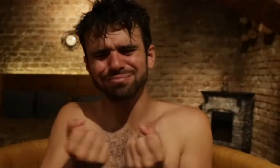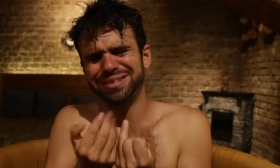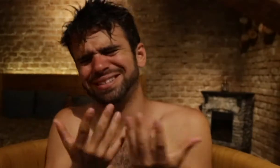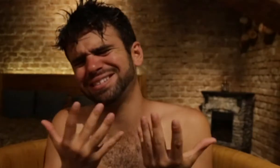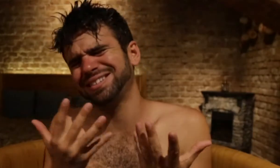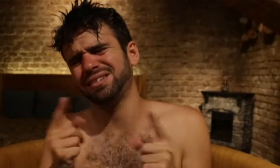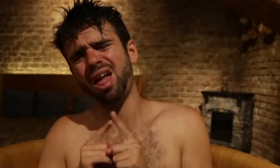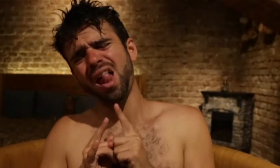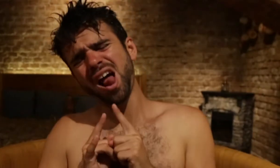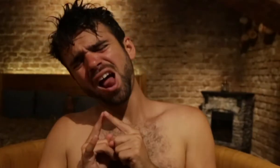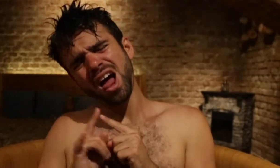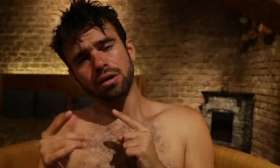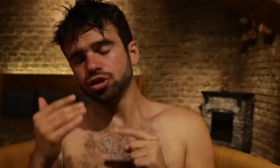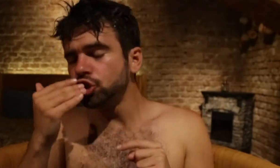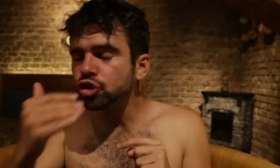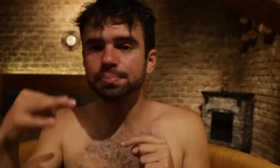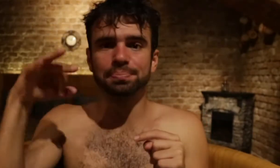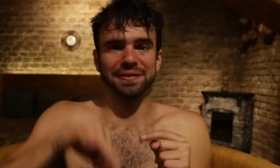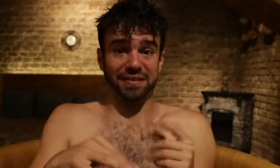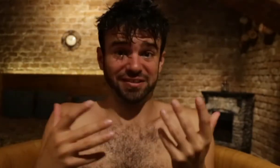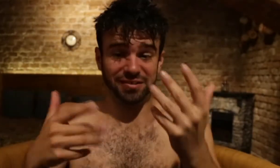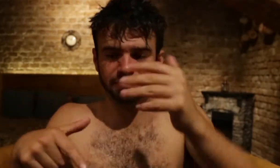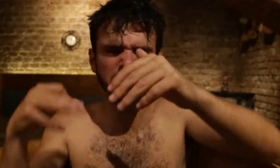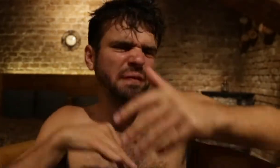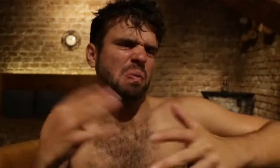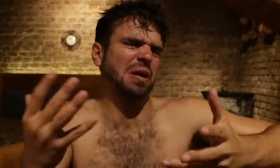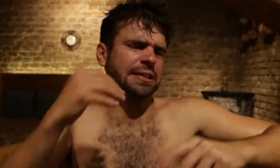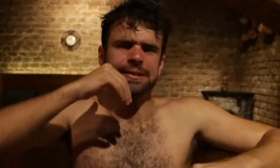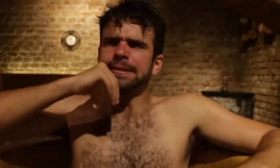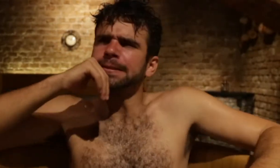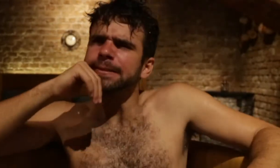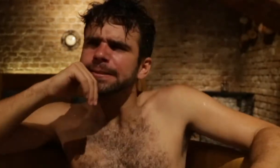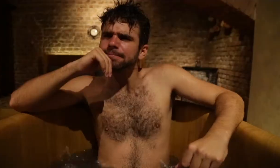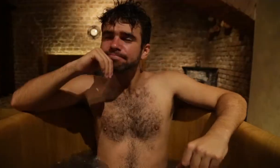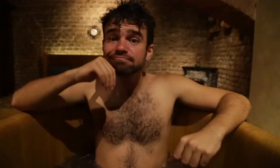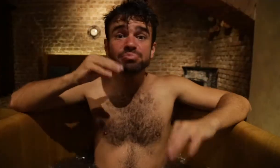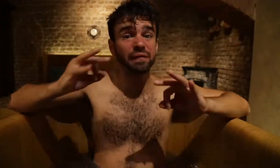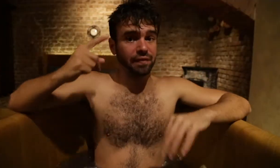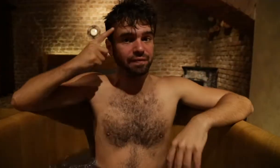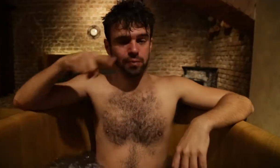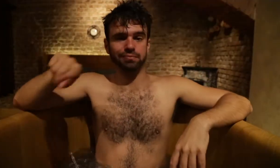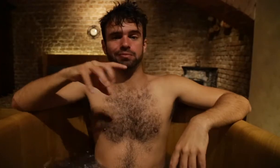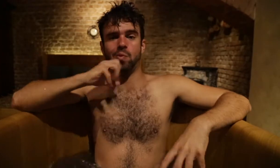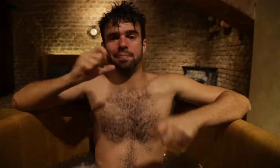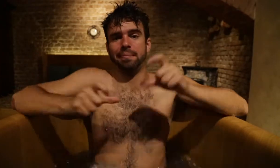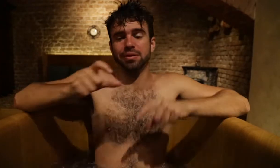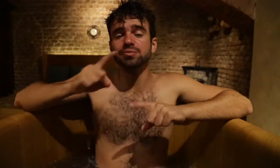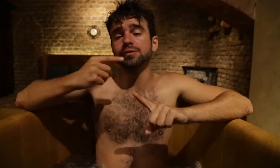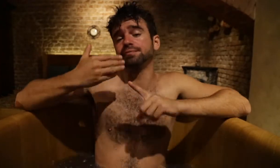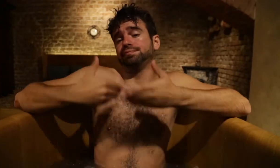There are countless benefits the wine spa has. It's actually good for elders.